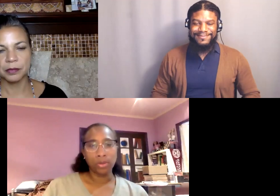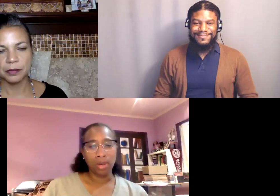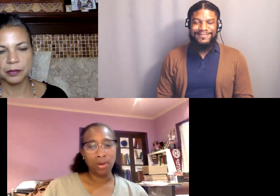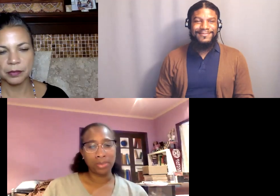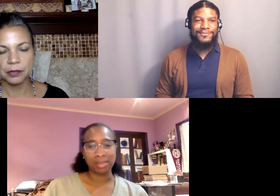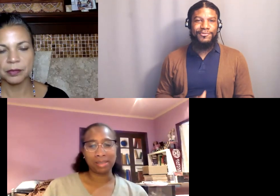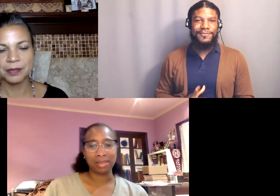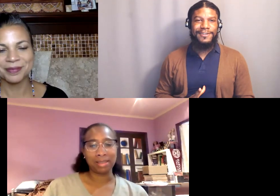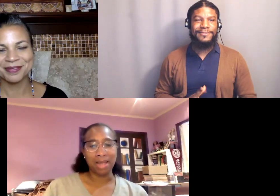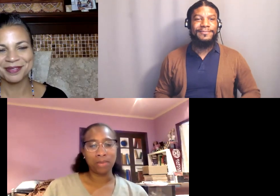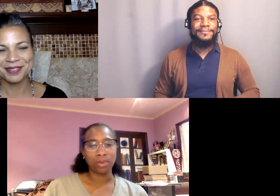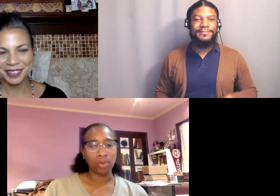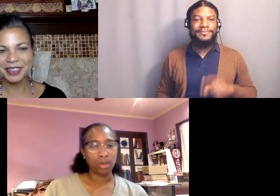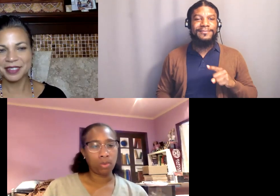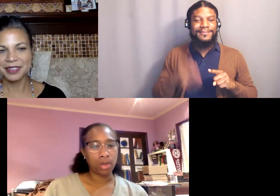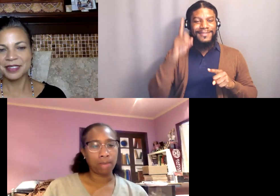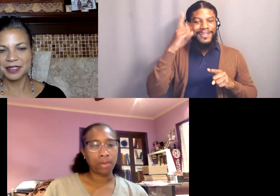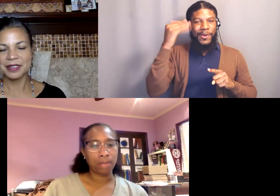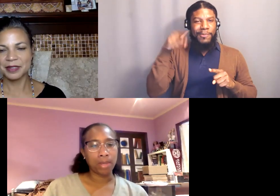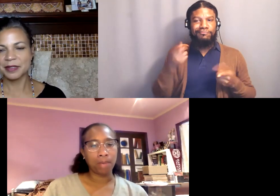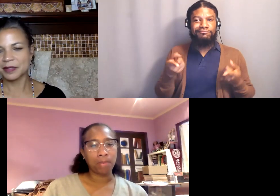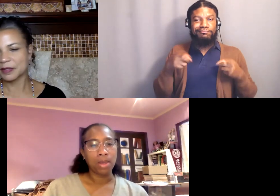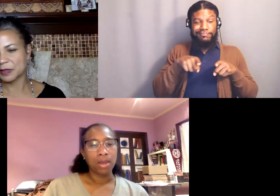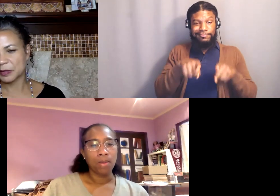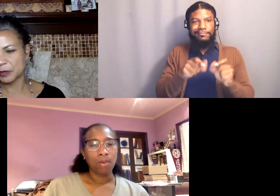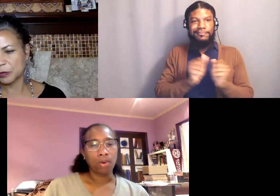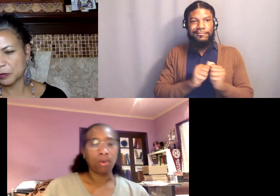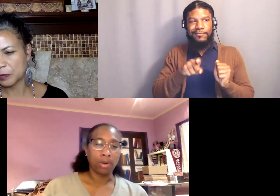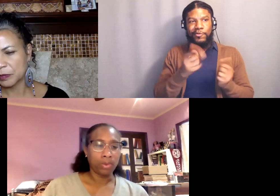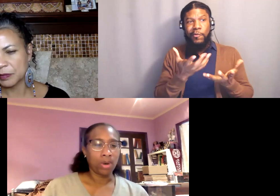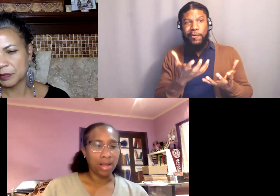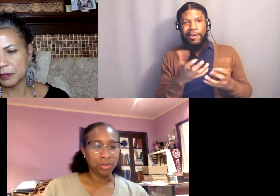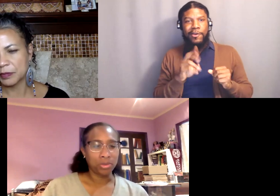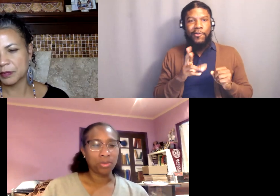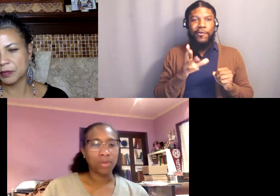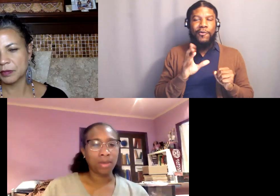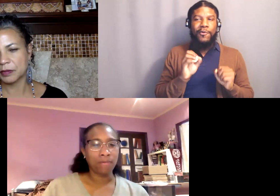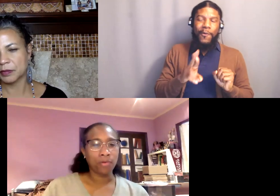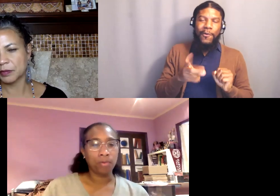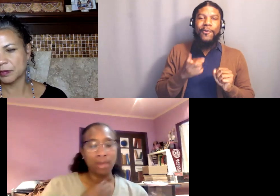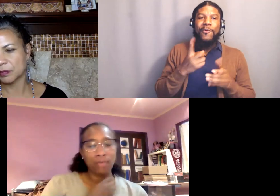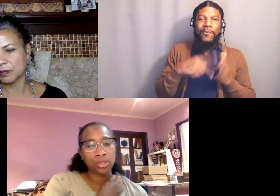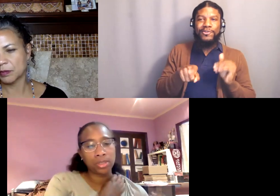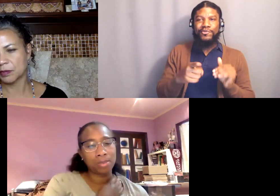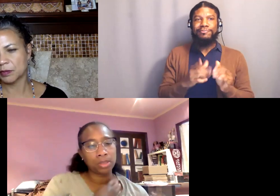so I hope this is in line with what you wanted, or what we were asked to do, for my vision statement,